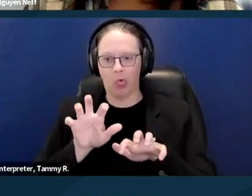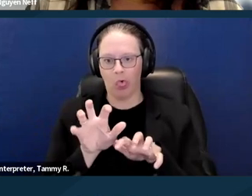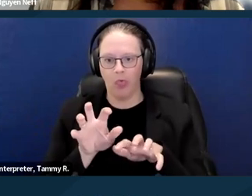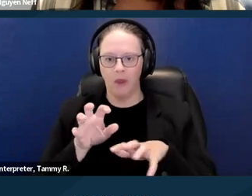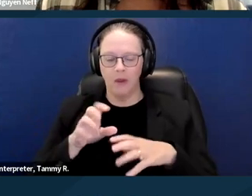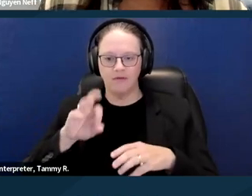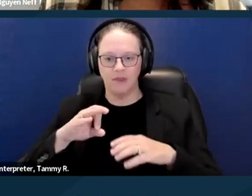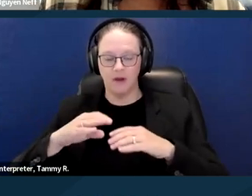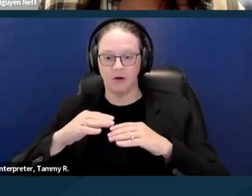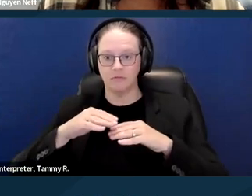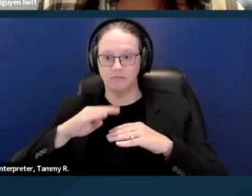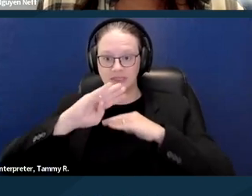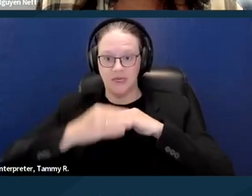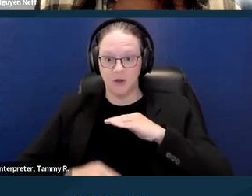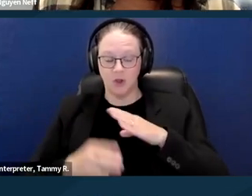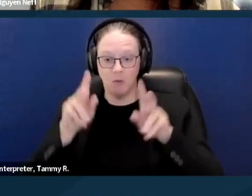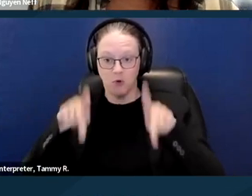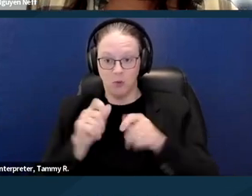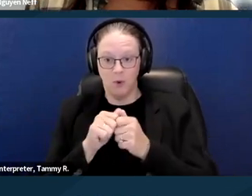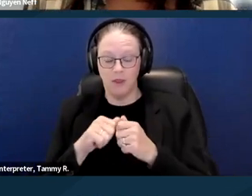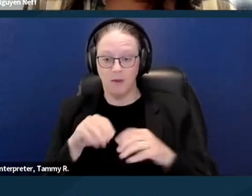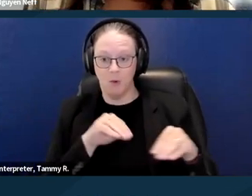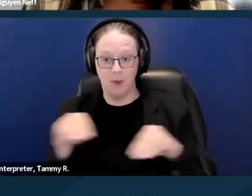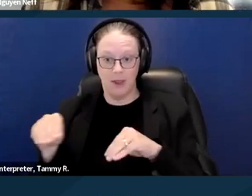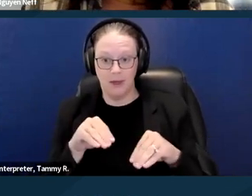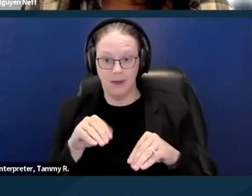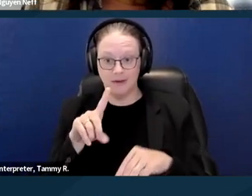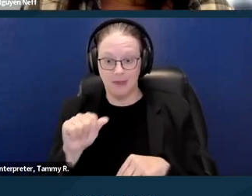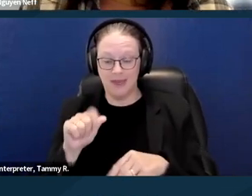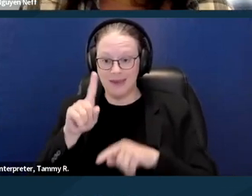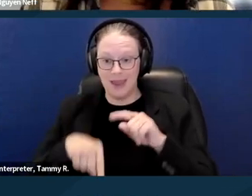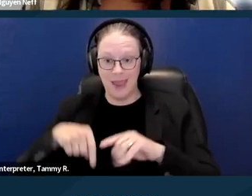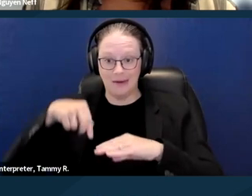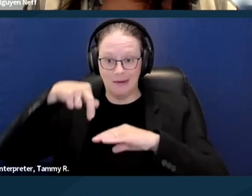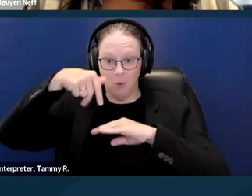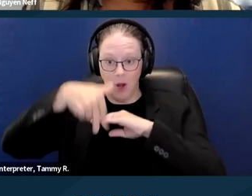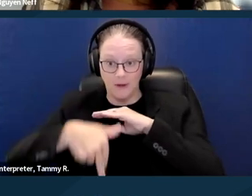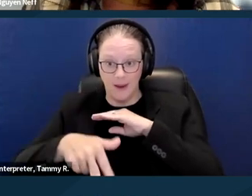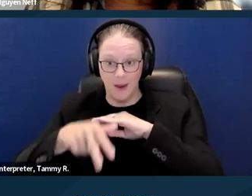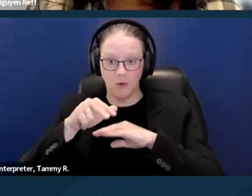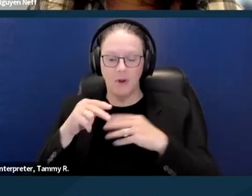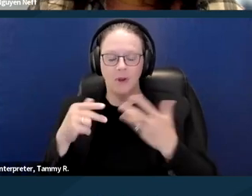and now a person with mobility disability can't get down it and they need,